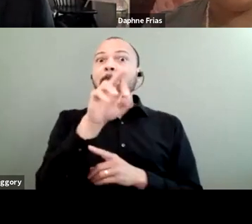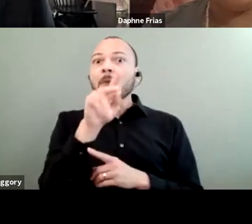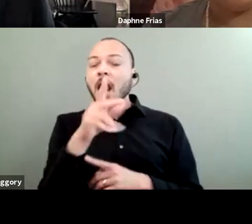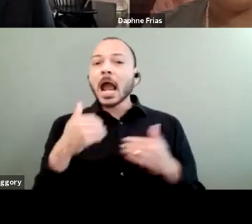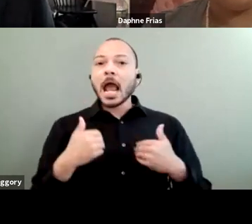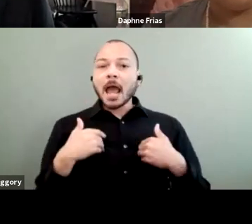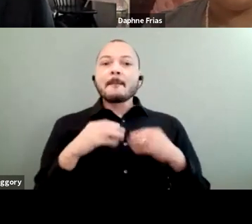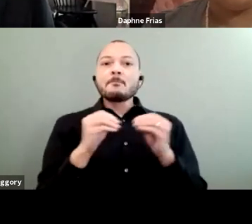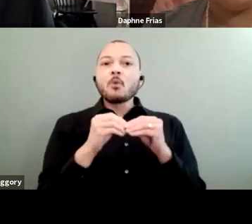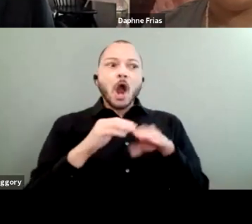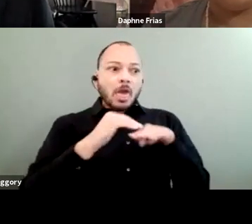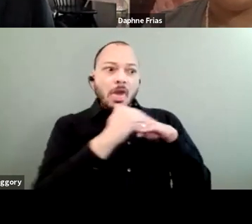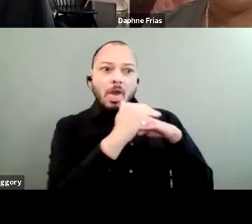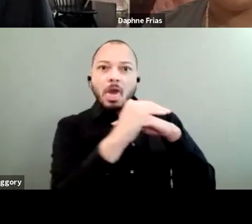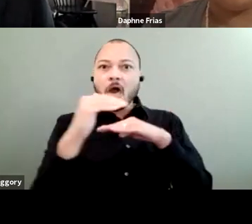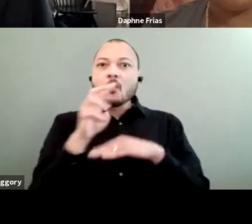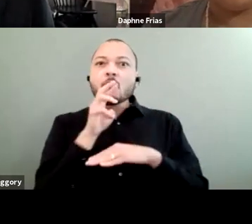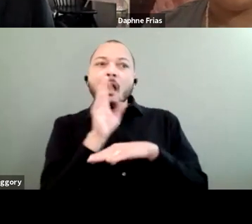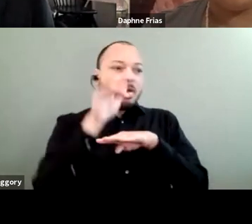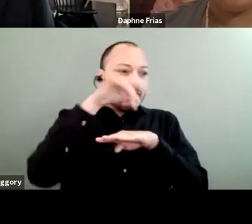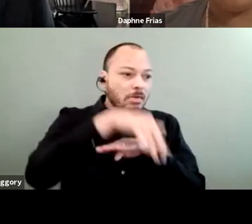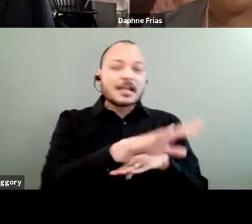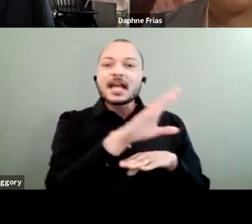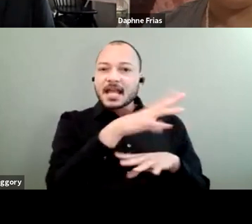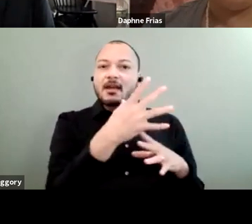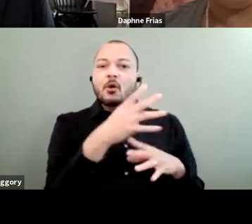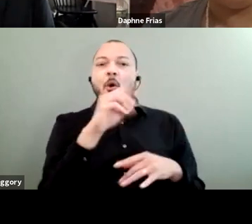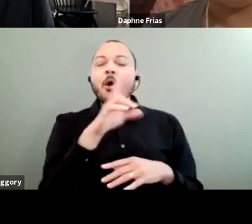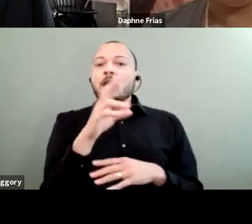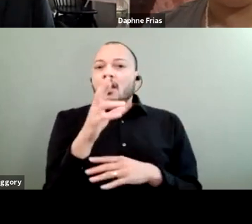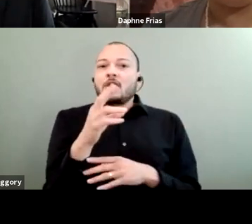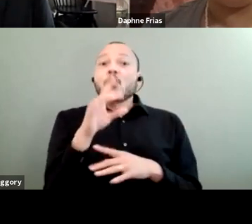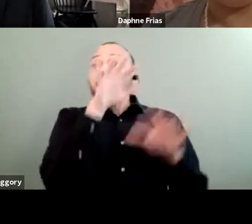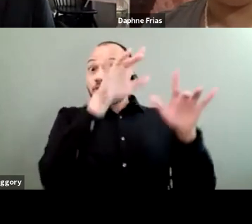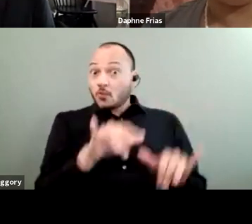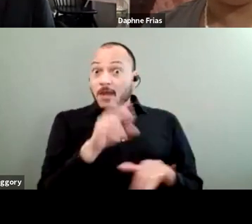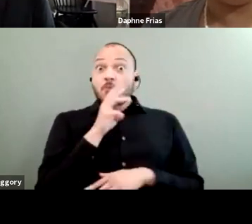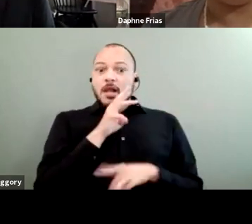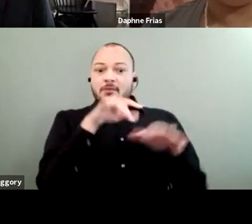that rainwater can soak into than poorer neighborhoods and neighborhoods of color do.